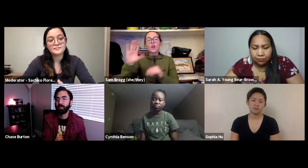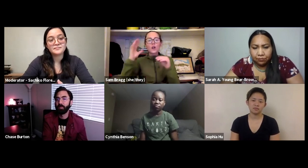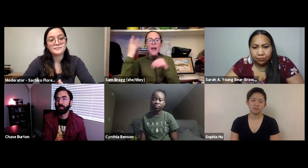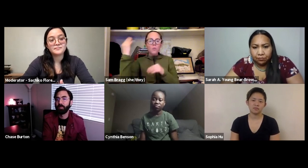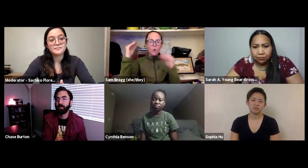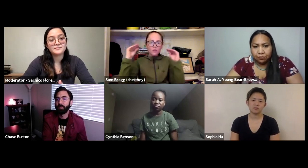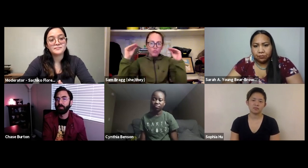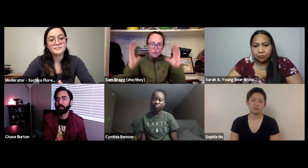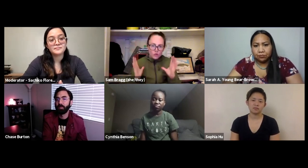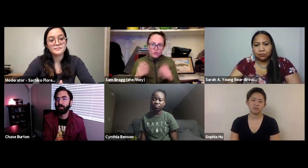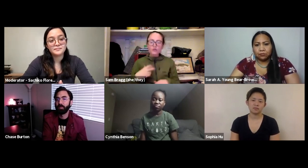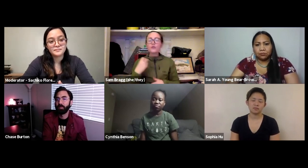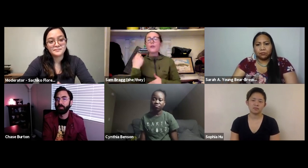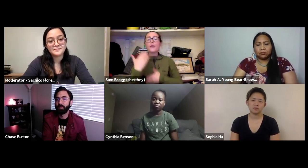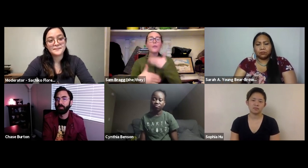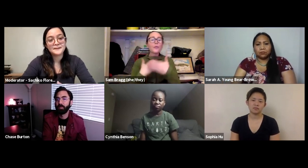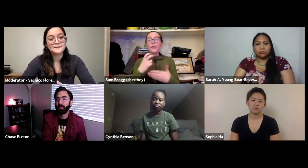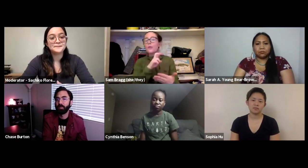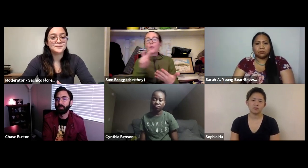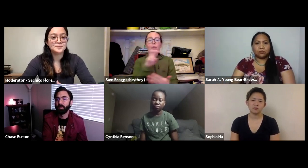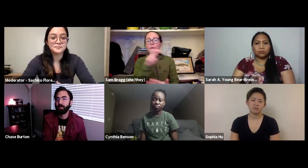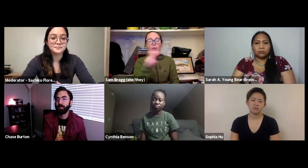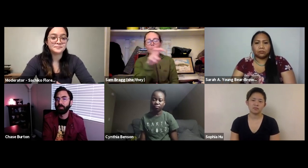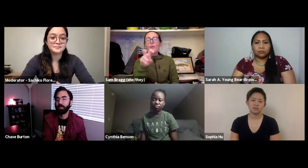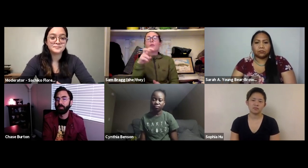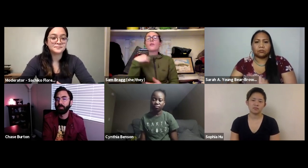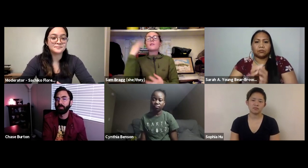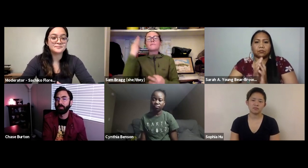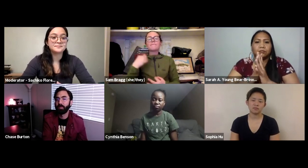Camp as their camp counselor and outdoor instructor, explored and worked many different locations